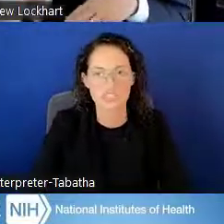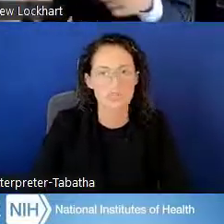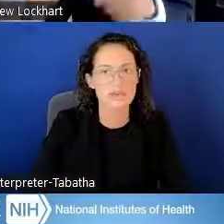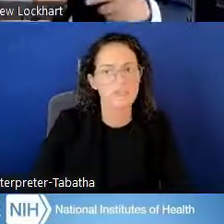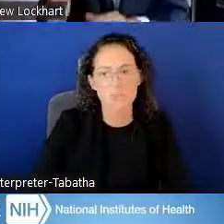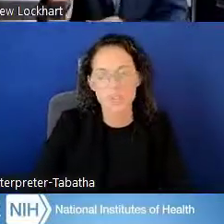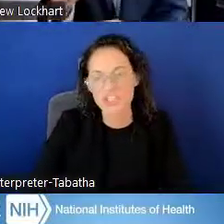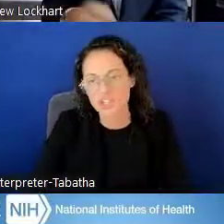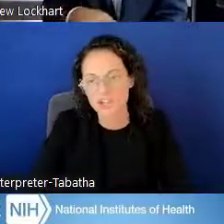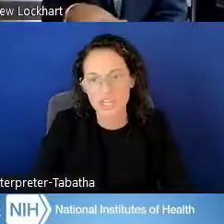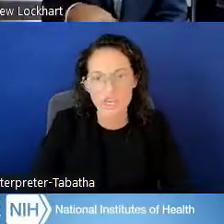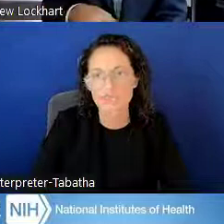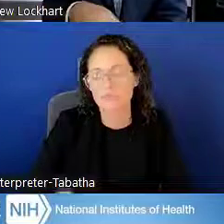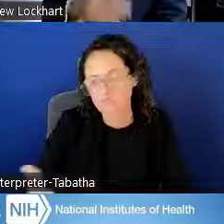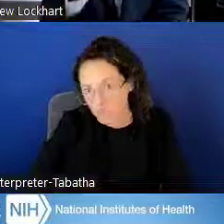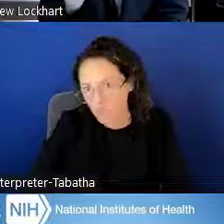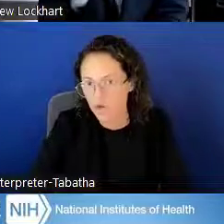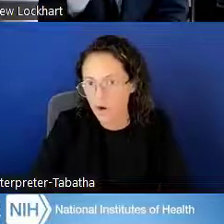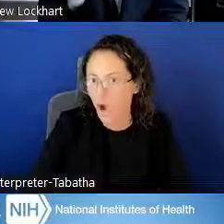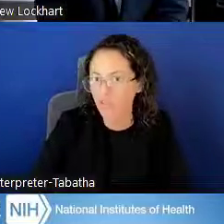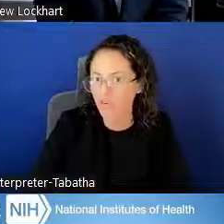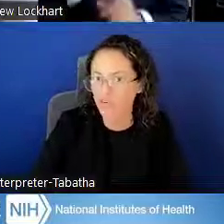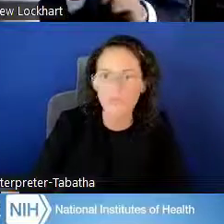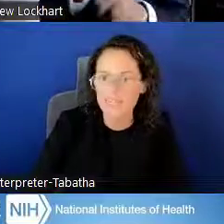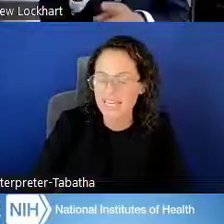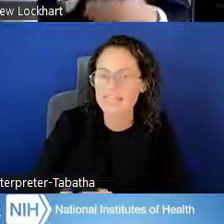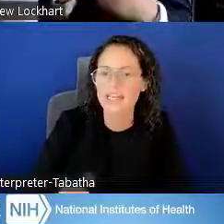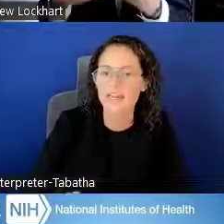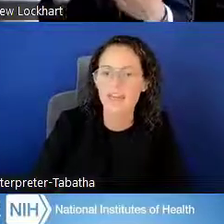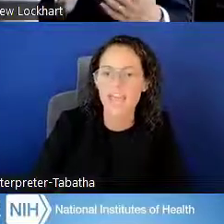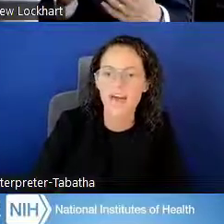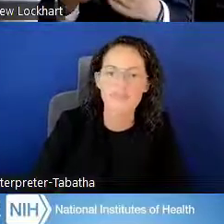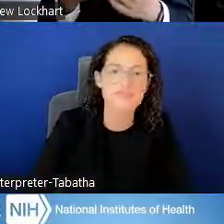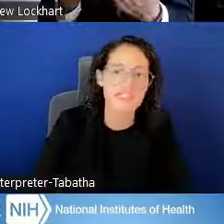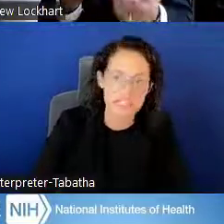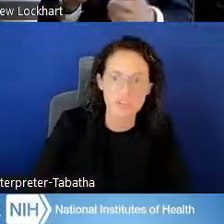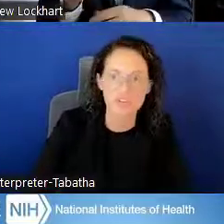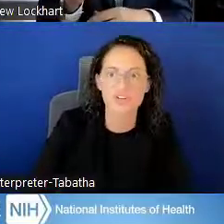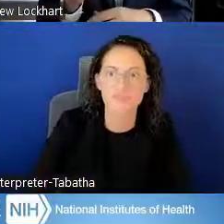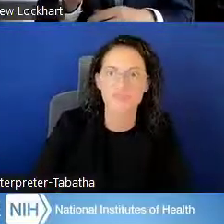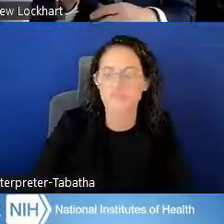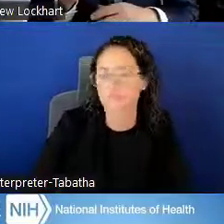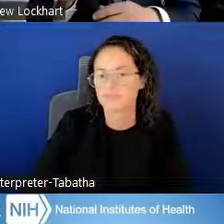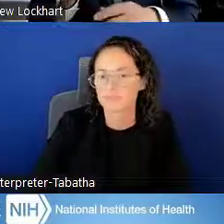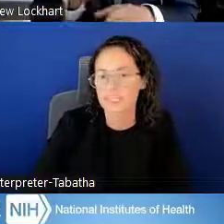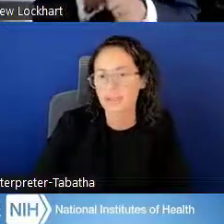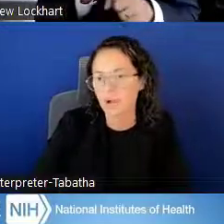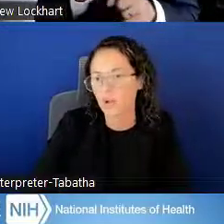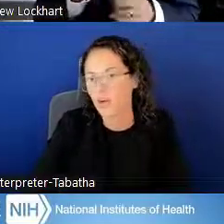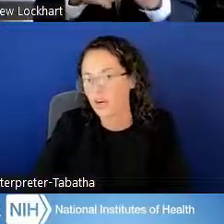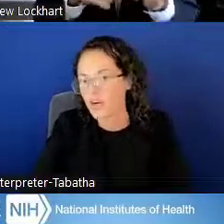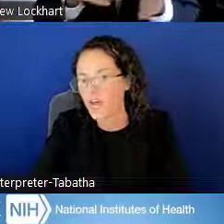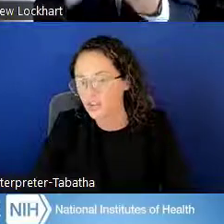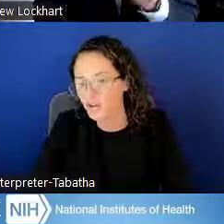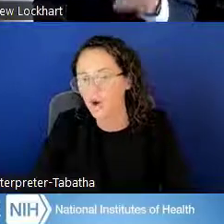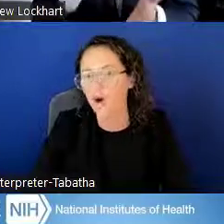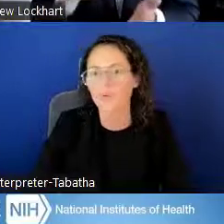to make sure that you're on their list, and they have seen your email or gotten your call,